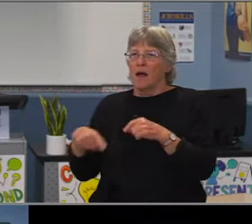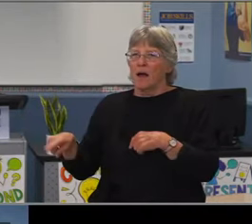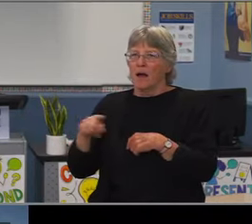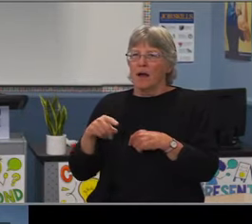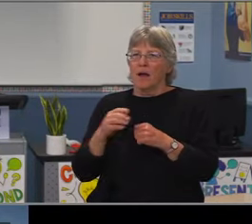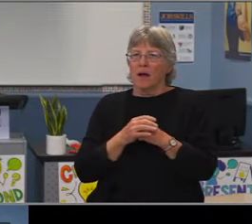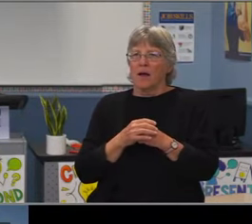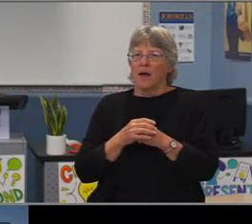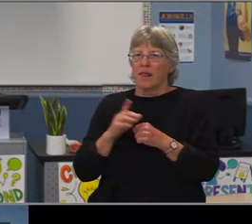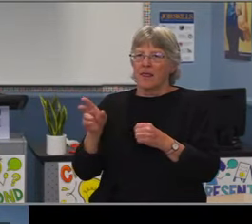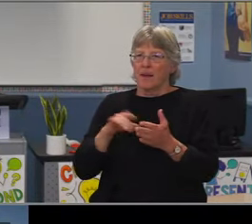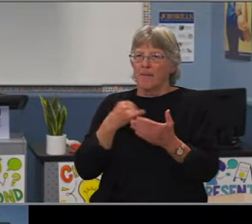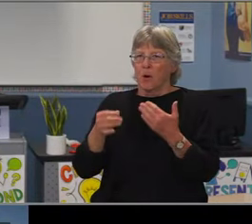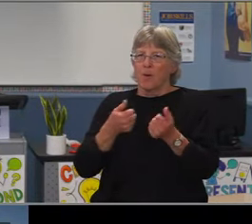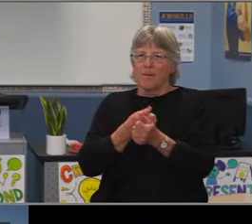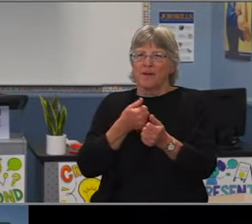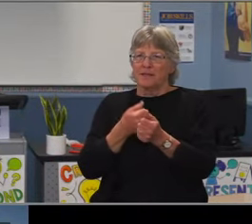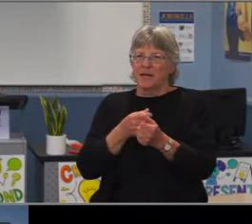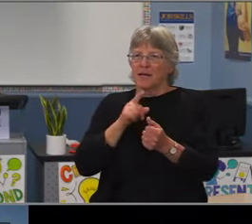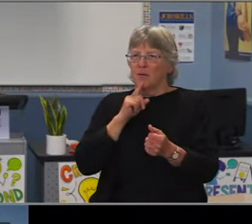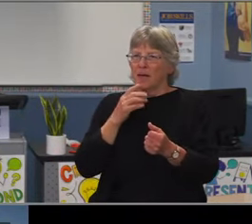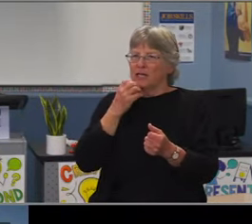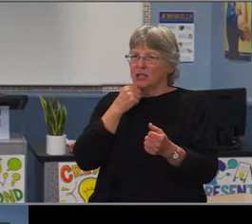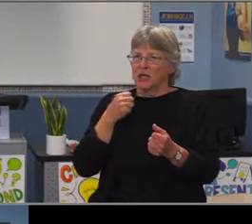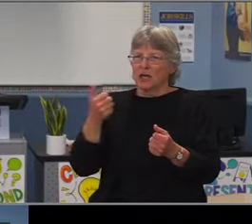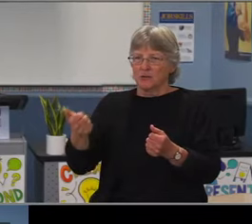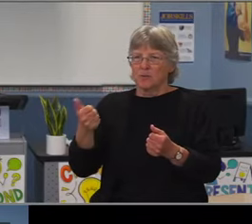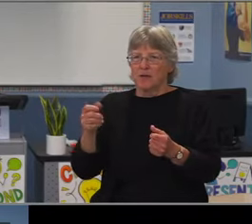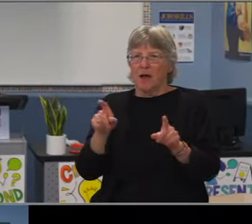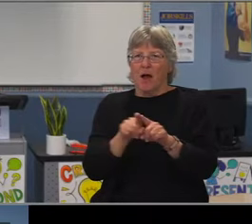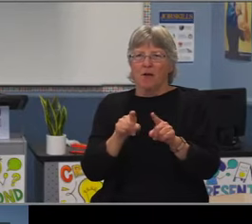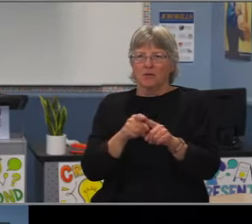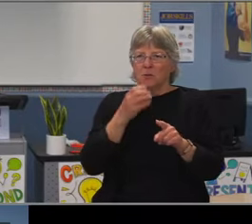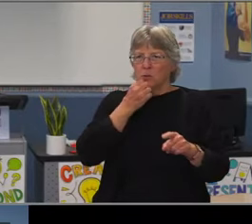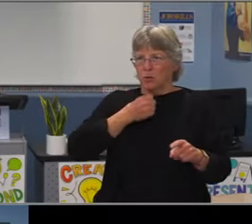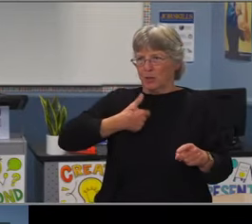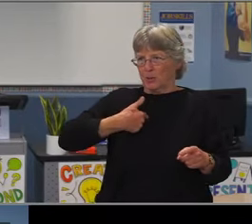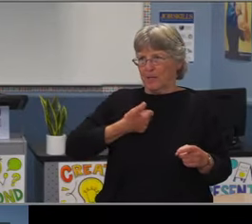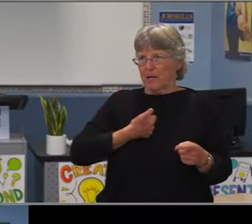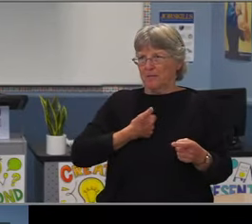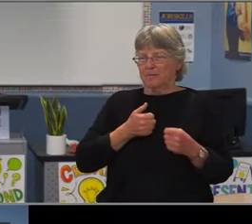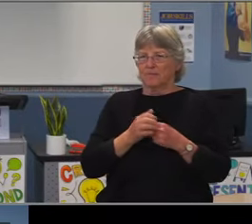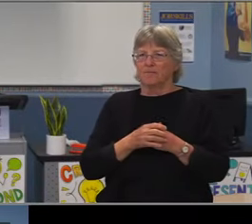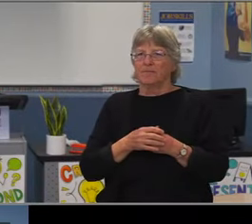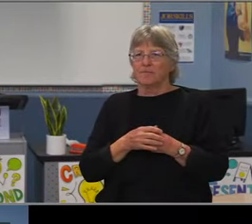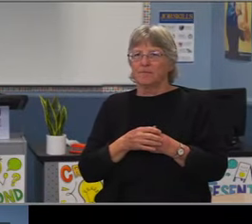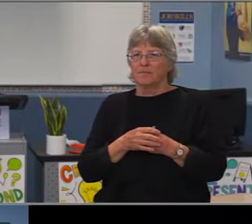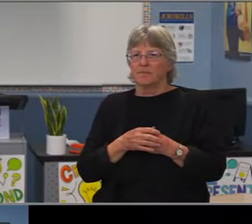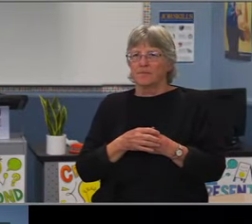was rated outstanding the highest possible rating, so well done.